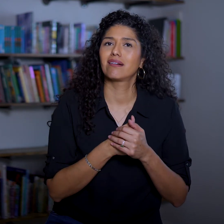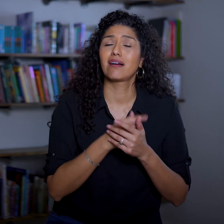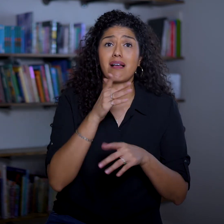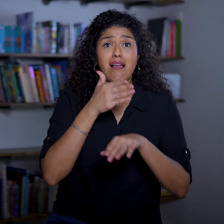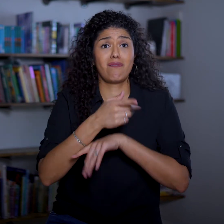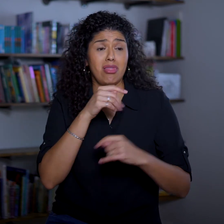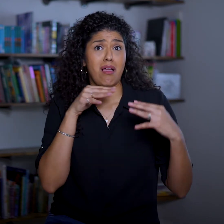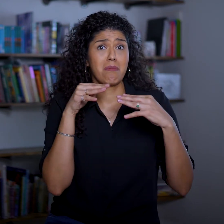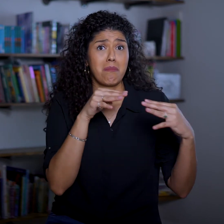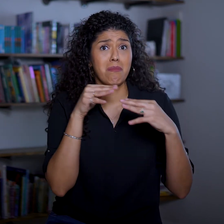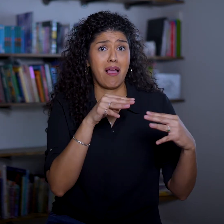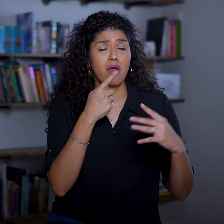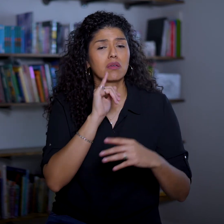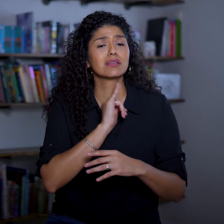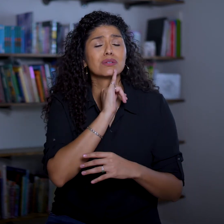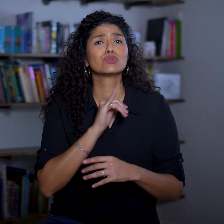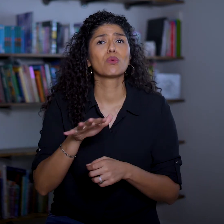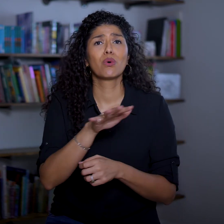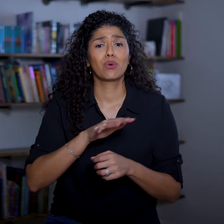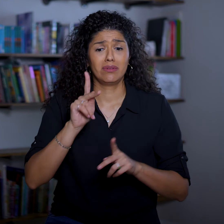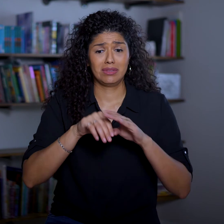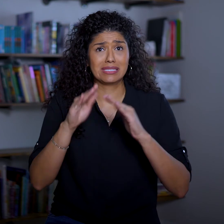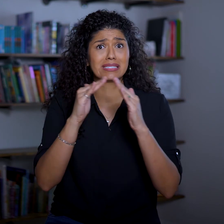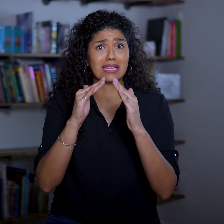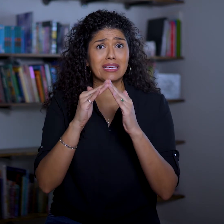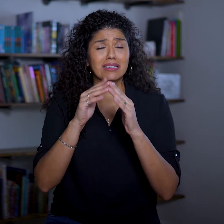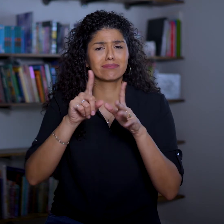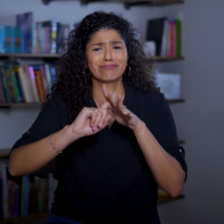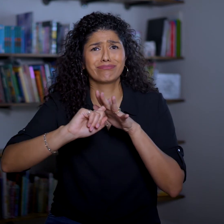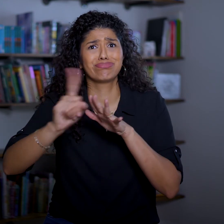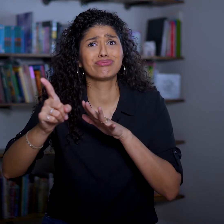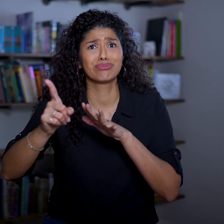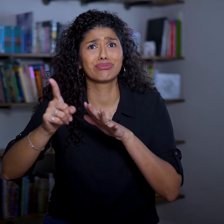After the battle, the Israelites in the surrounding cities flee,